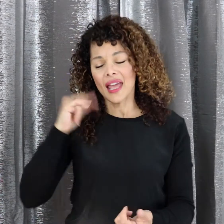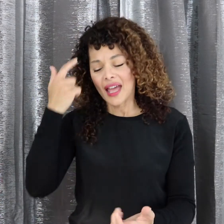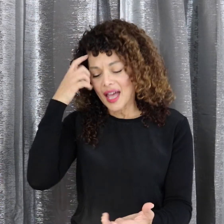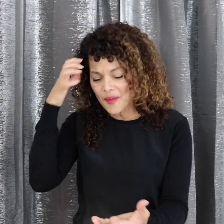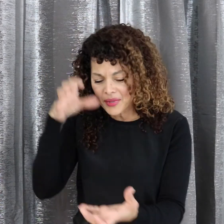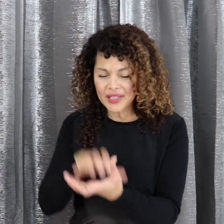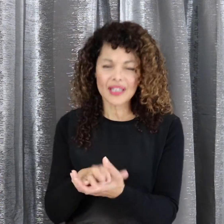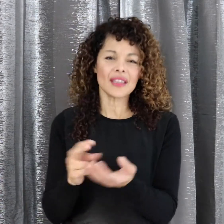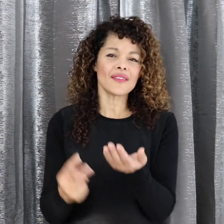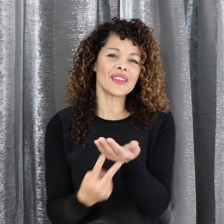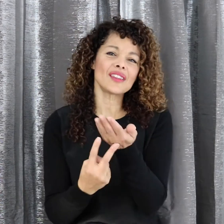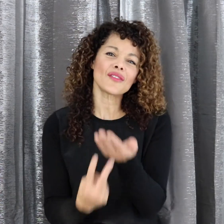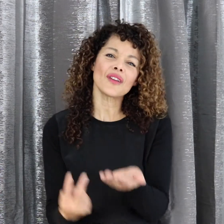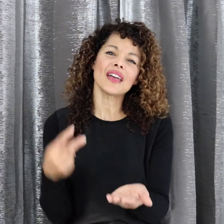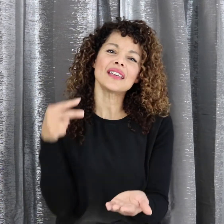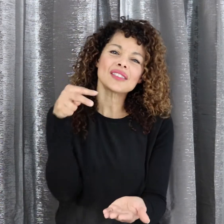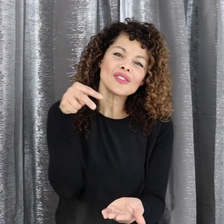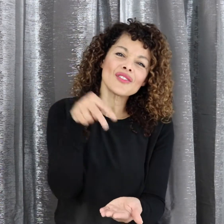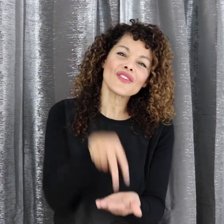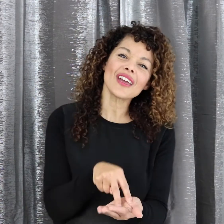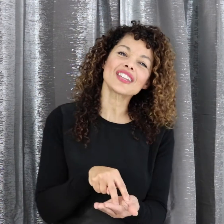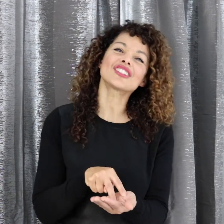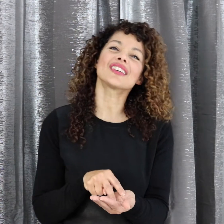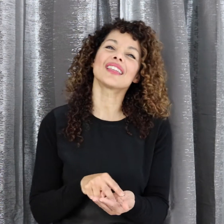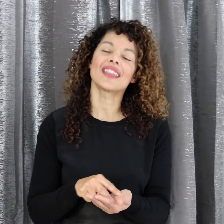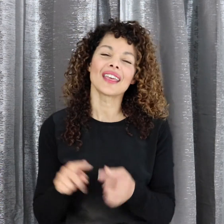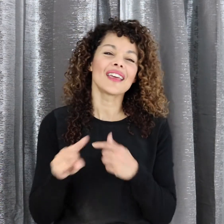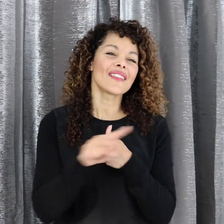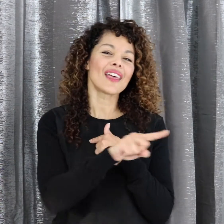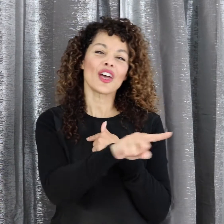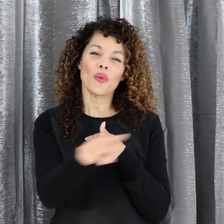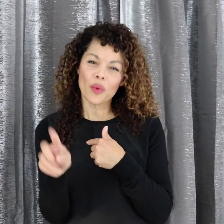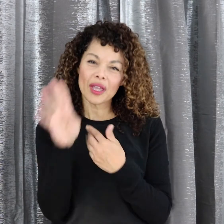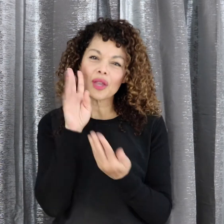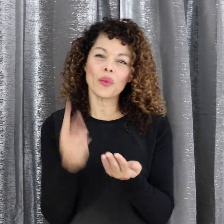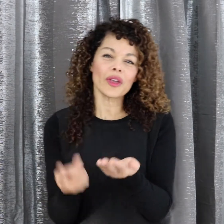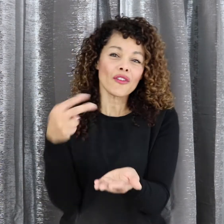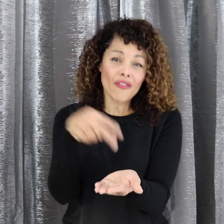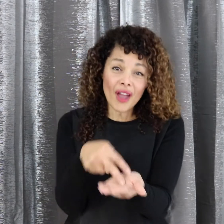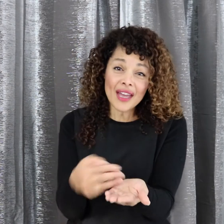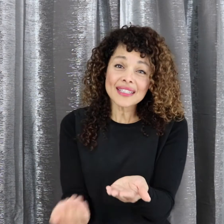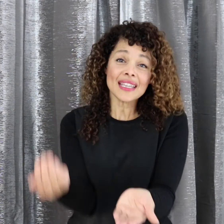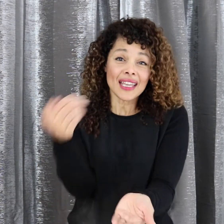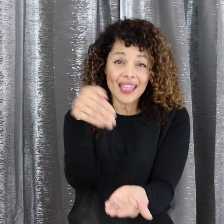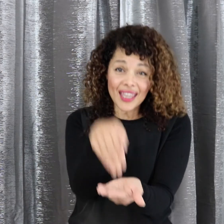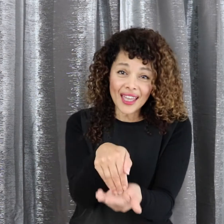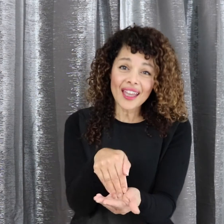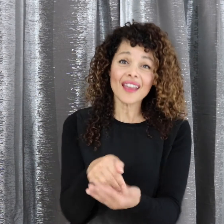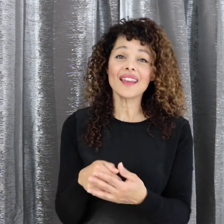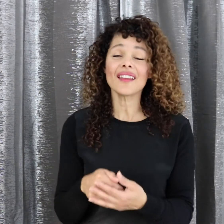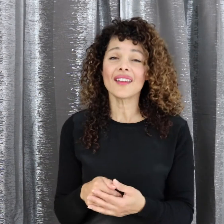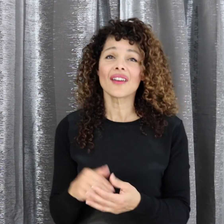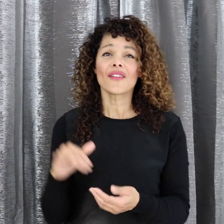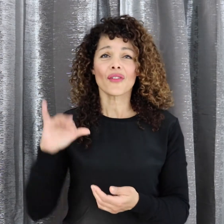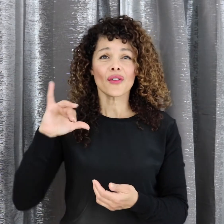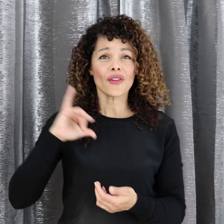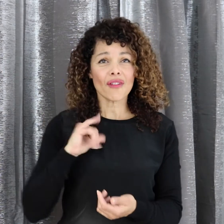I believe in the resurrection That we will rise again